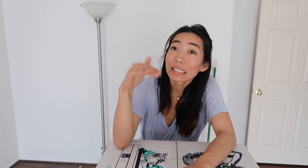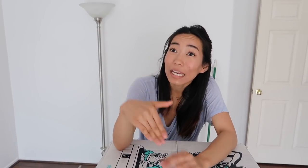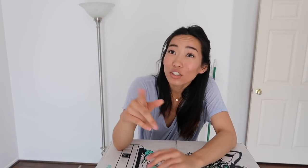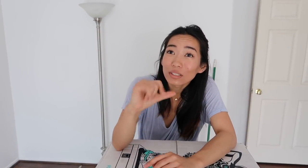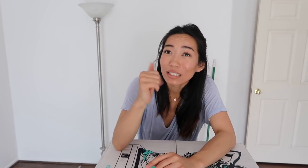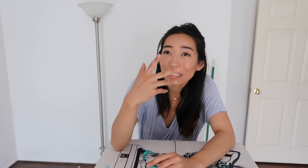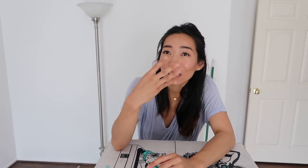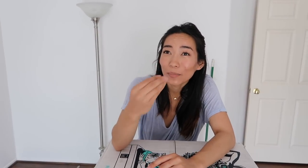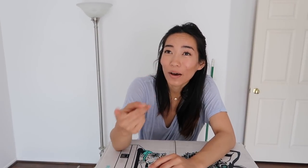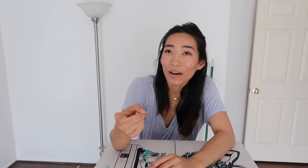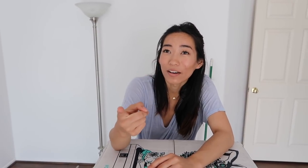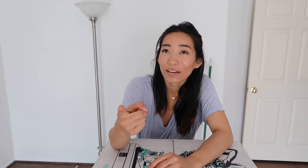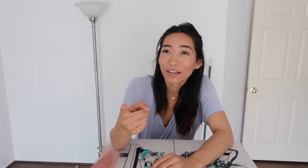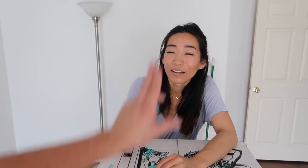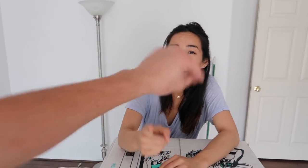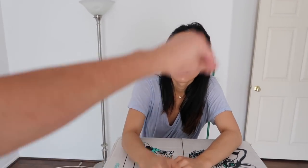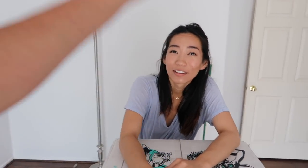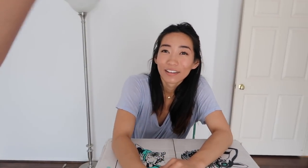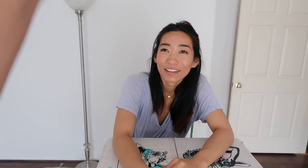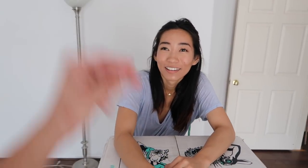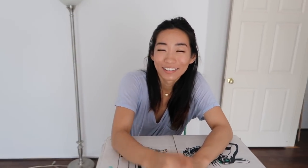night you didn't see huh R: nope